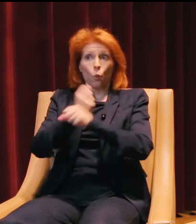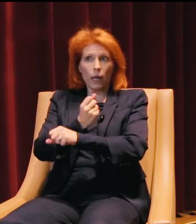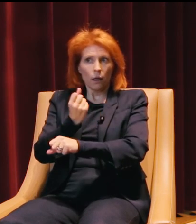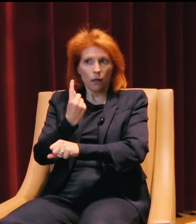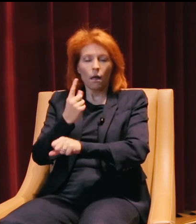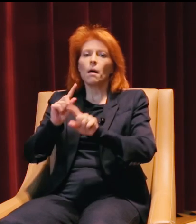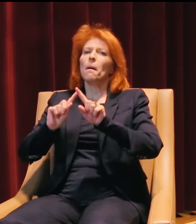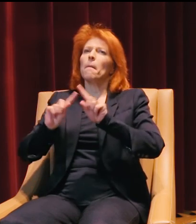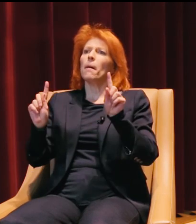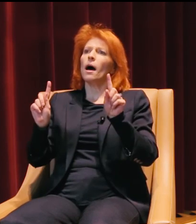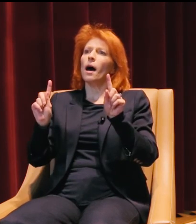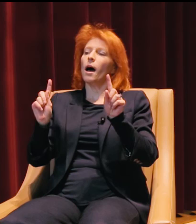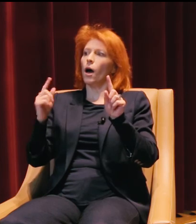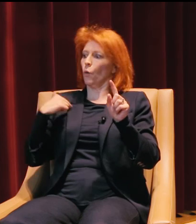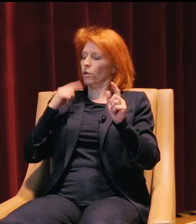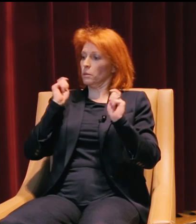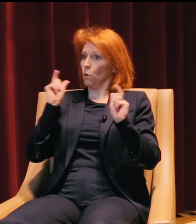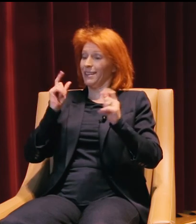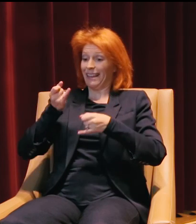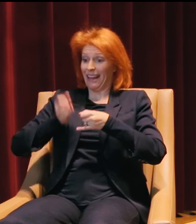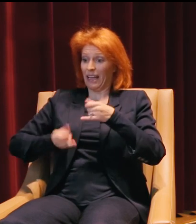but to our surprise, at the end of the event,